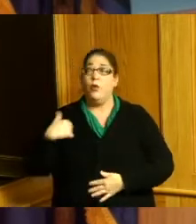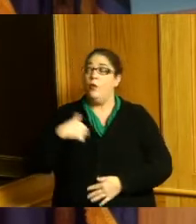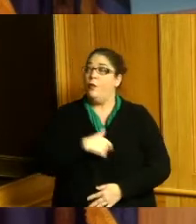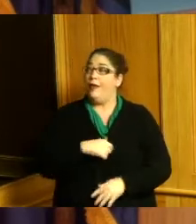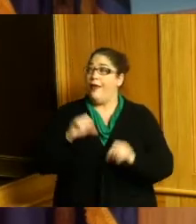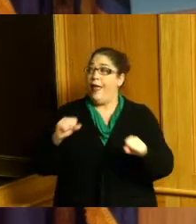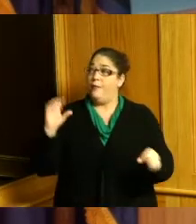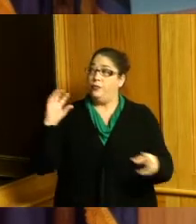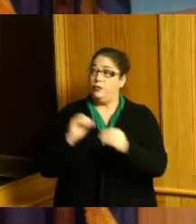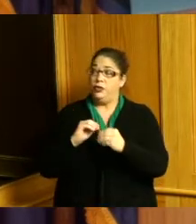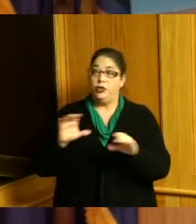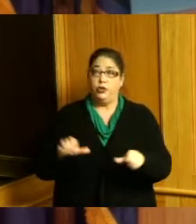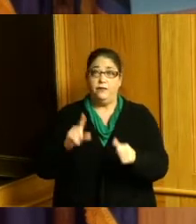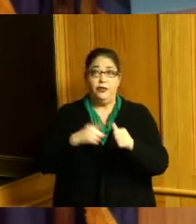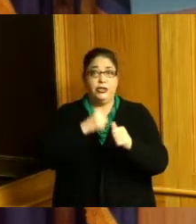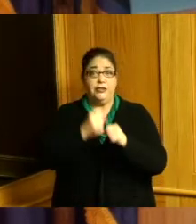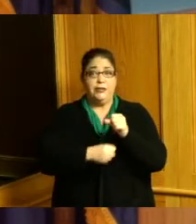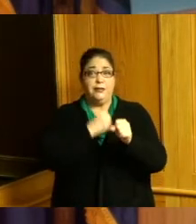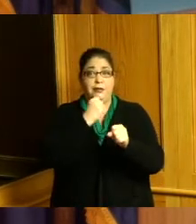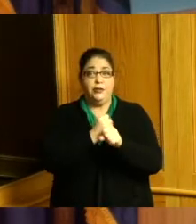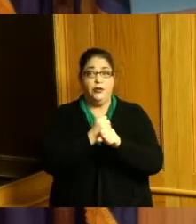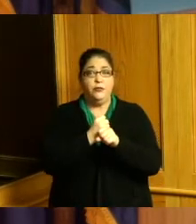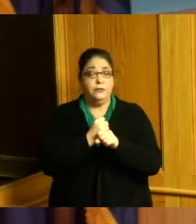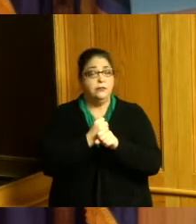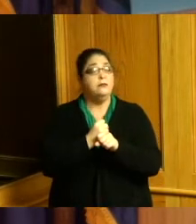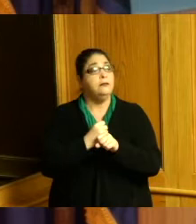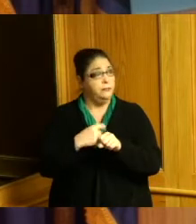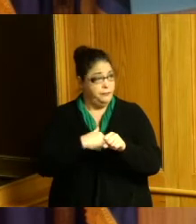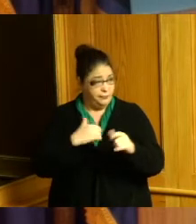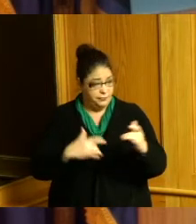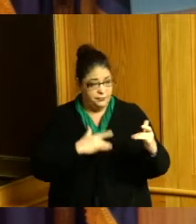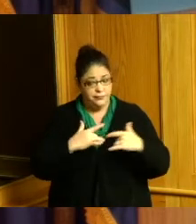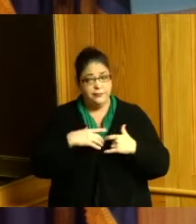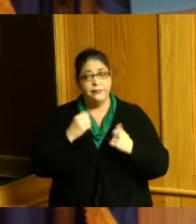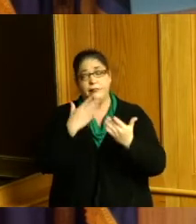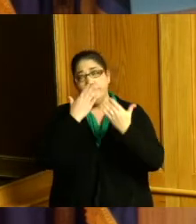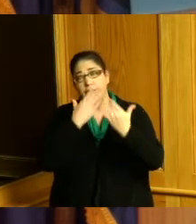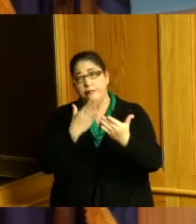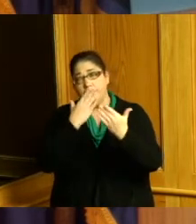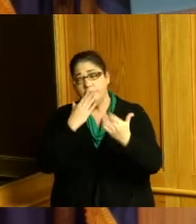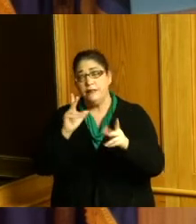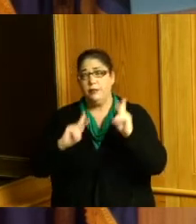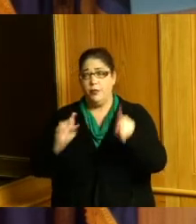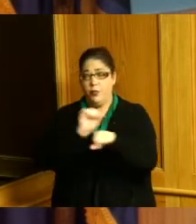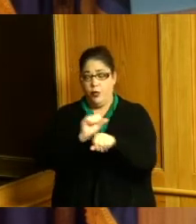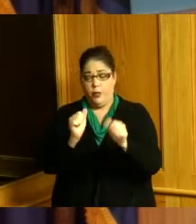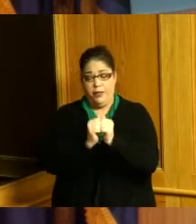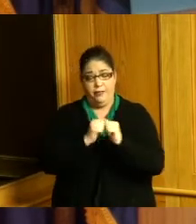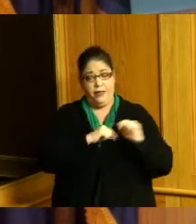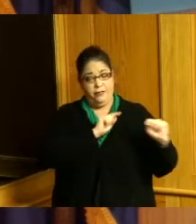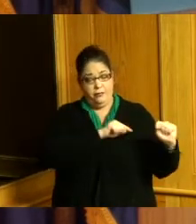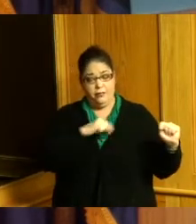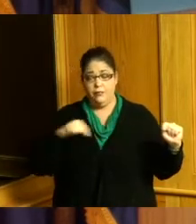our first year and I'm excited and thankful that my colleagues supported some initiatives that we